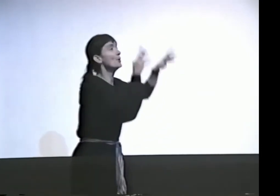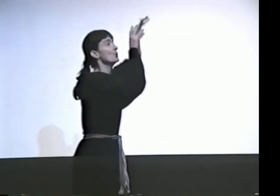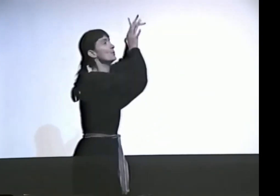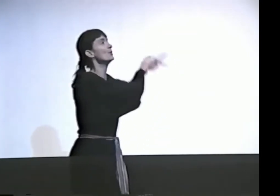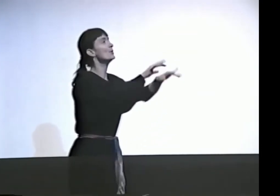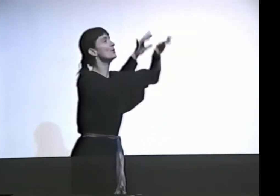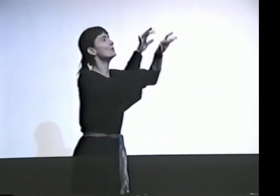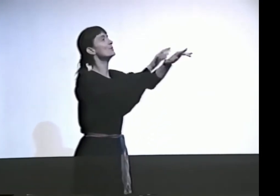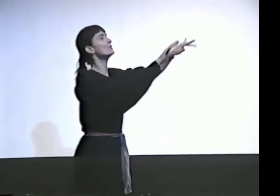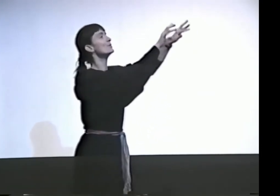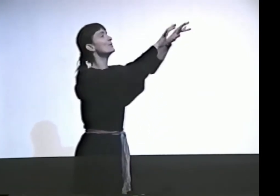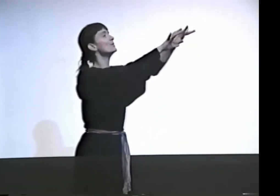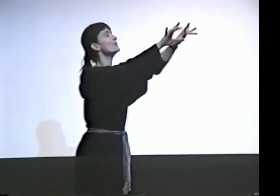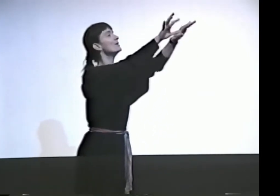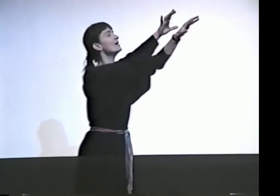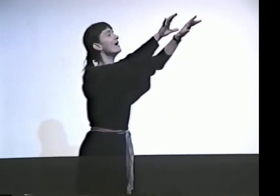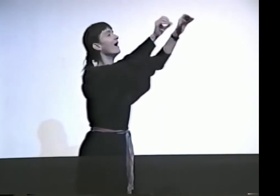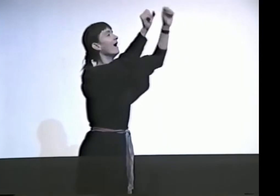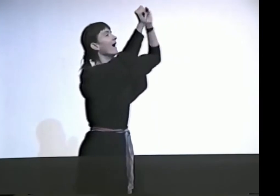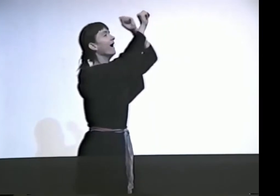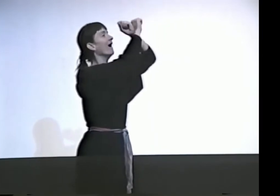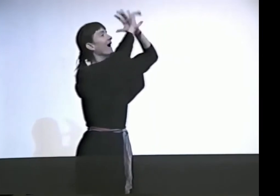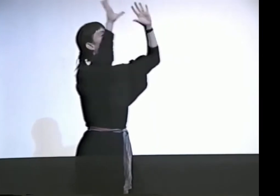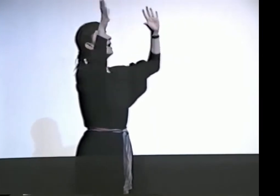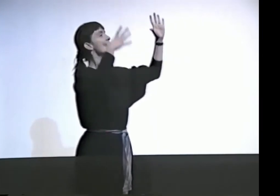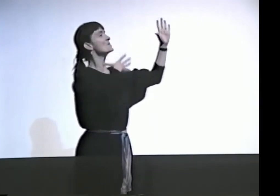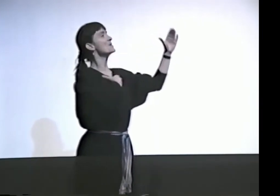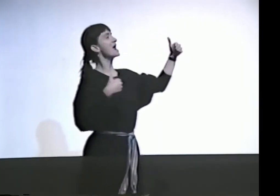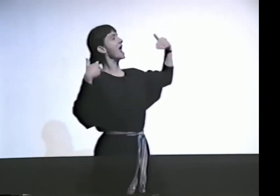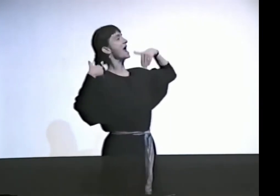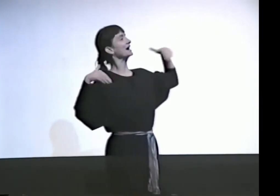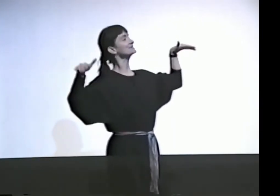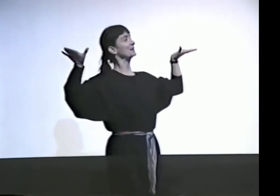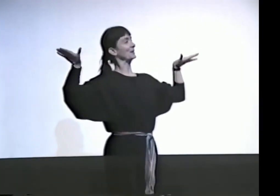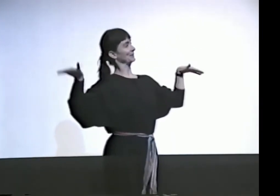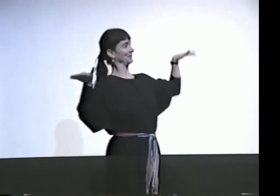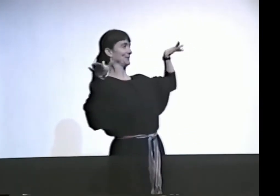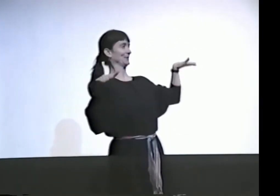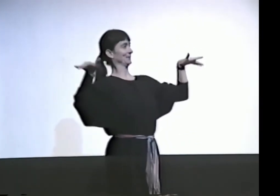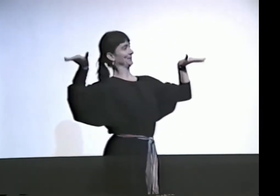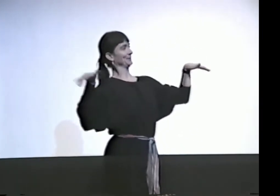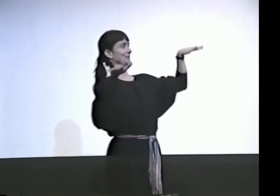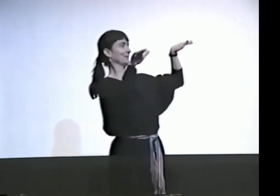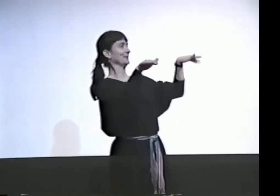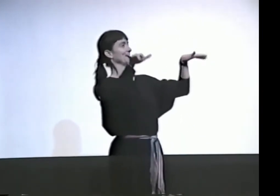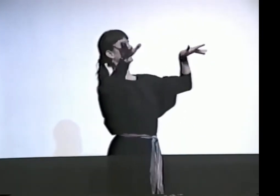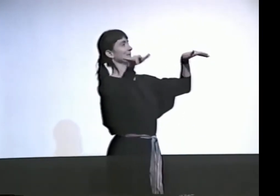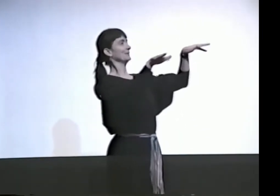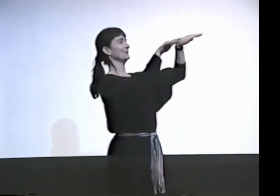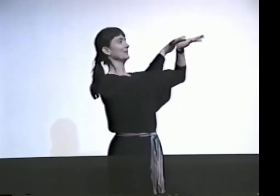AHH. 1,000 WHITE ANGELS.